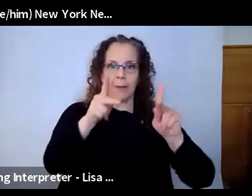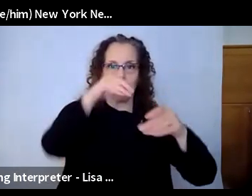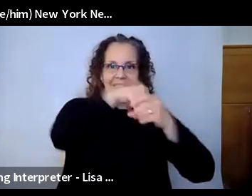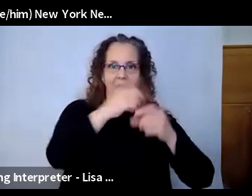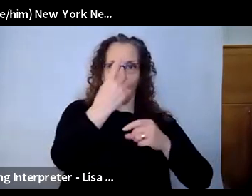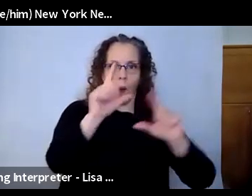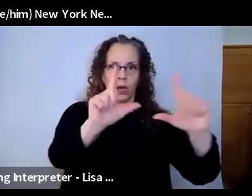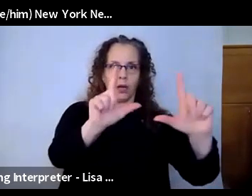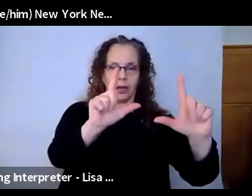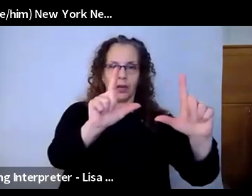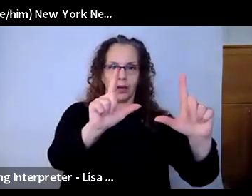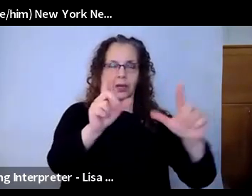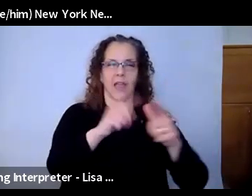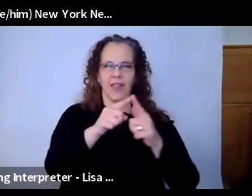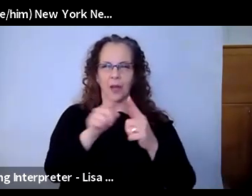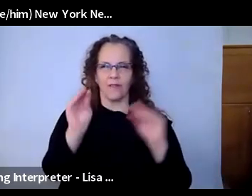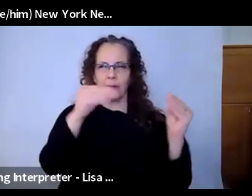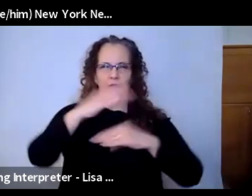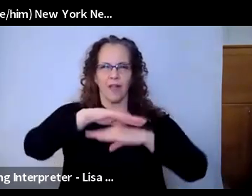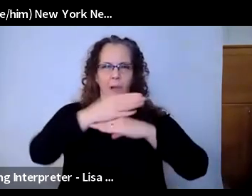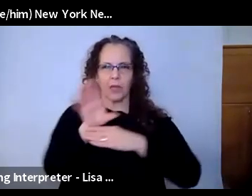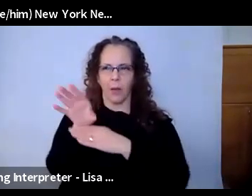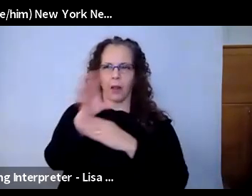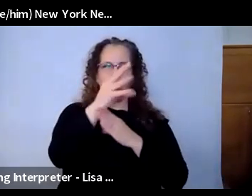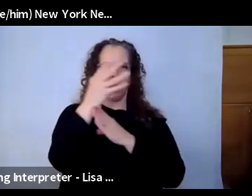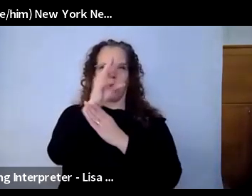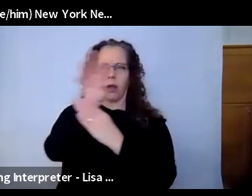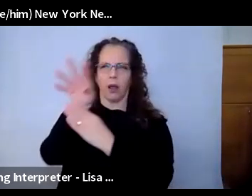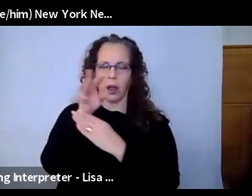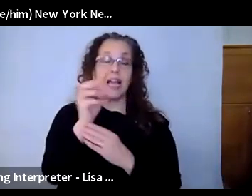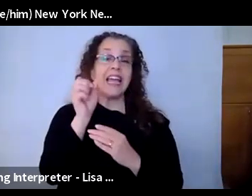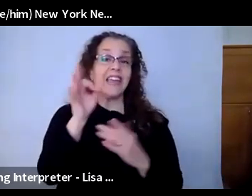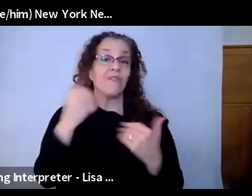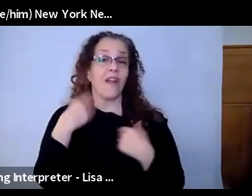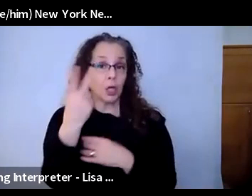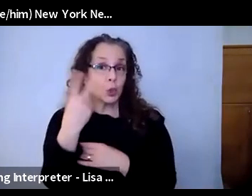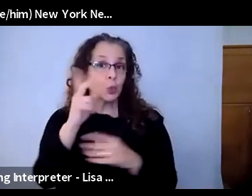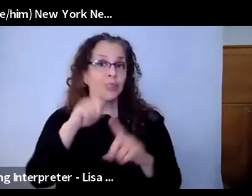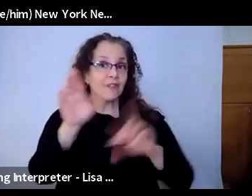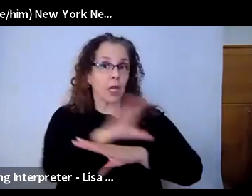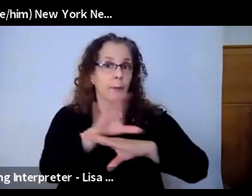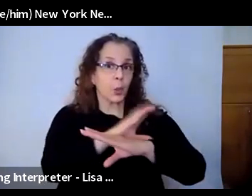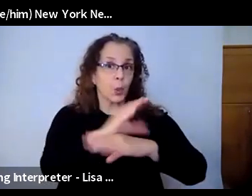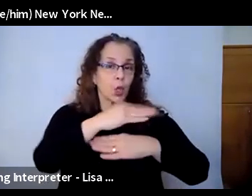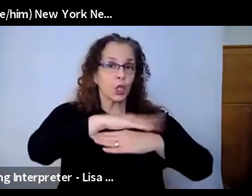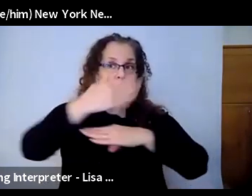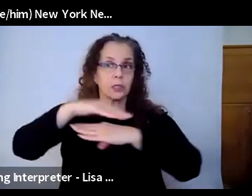around. In some cases, if you can get two laptops in that room, I think there was one situation where there was a